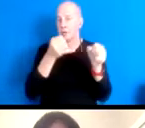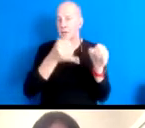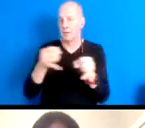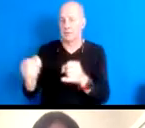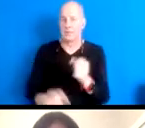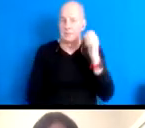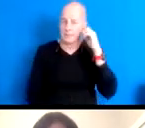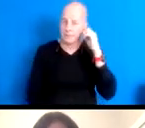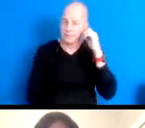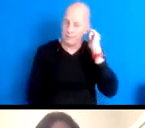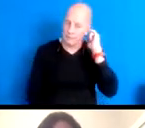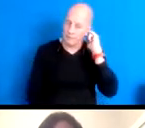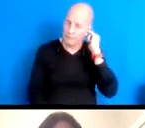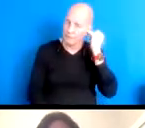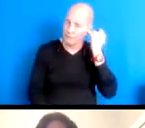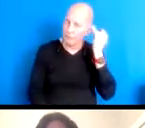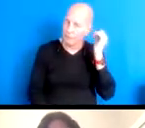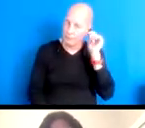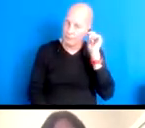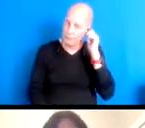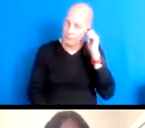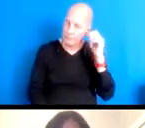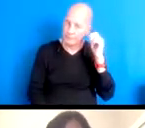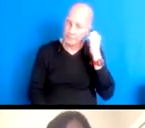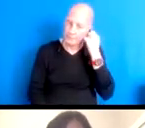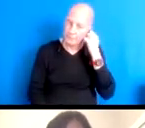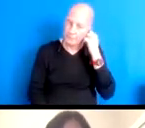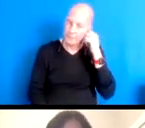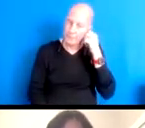16:24:53 And so this is part of our theory of change here at the radical realistic law